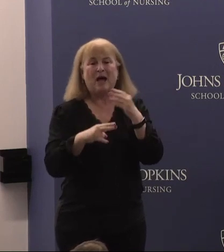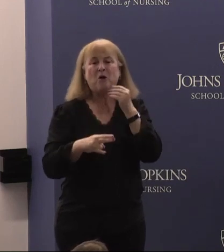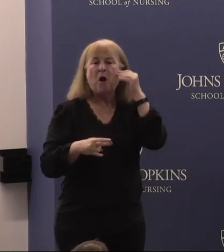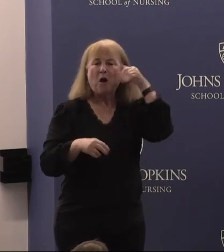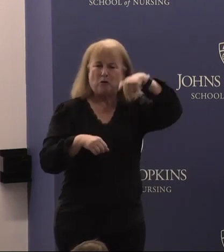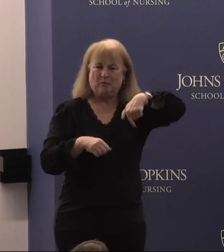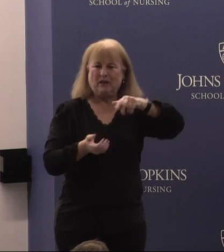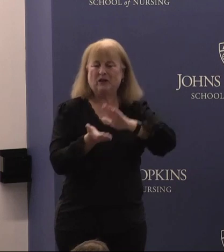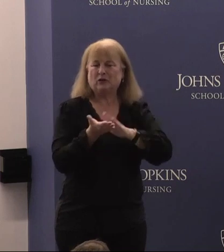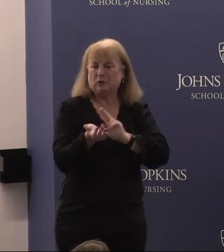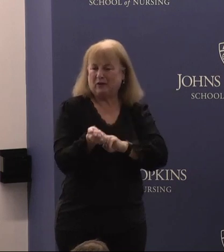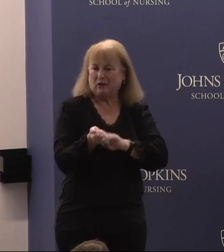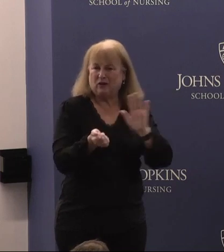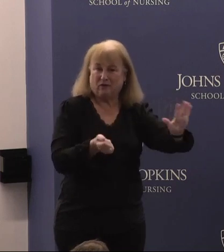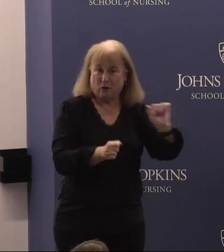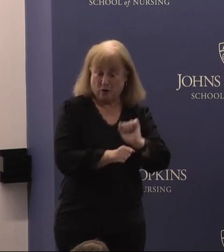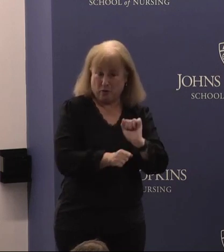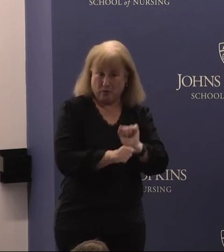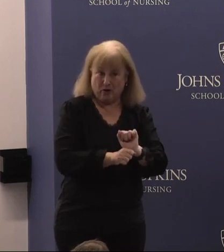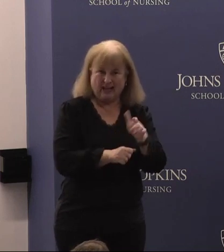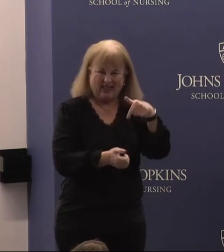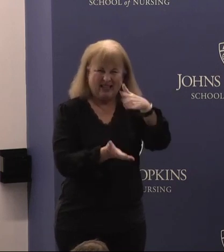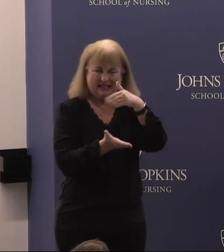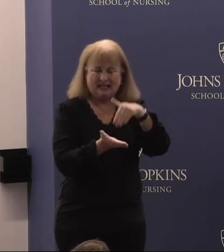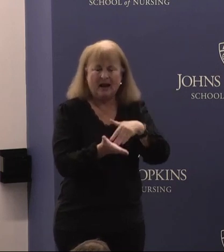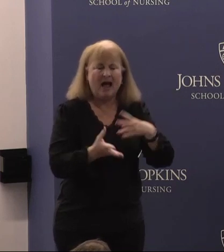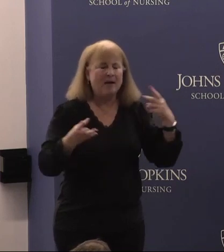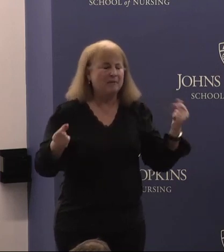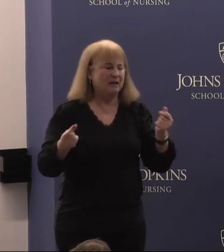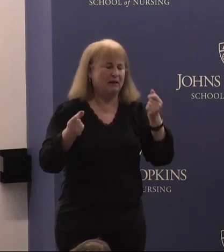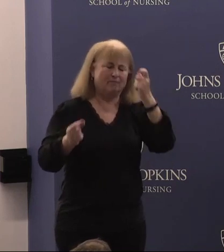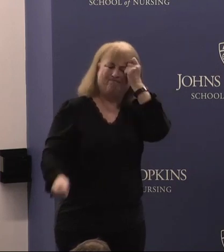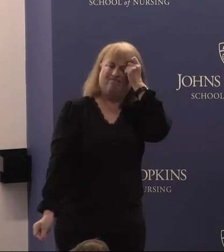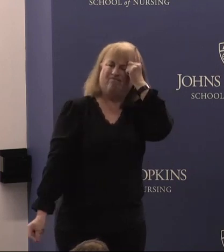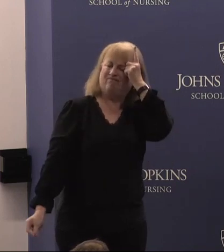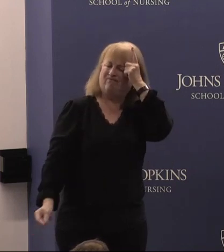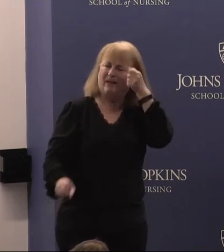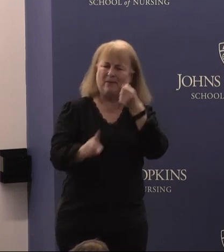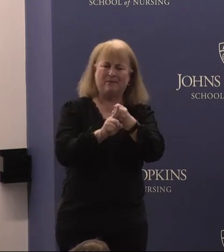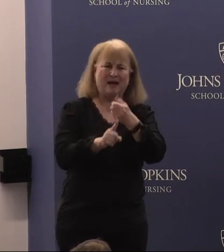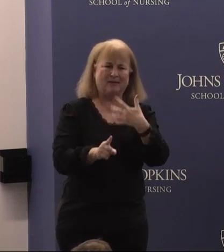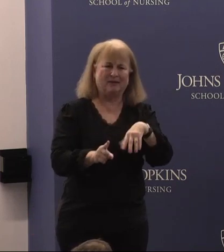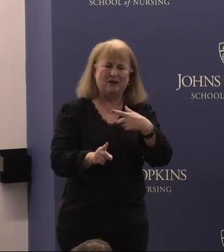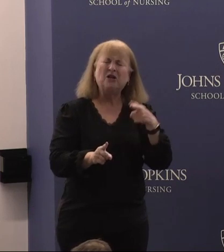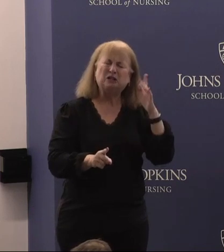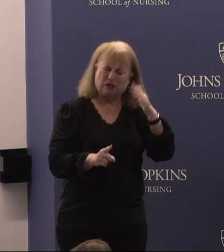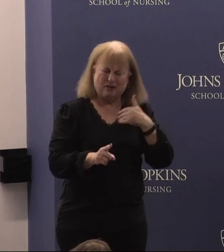Nursing for her work and center, I immediately understood the impact she would have on our school